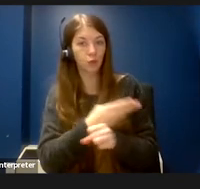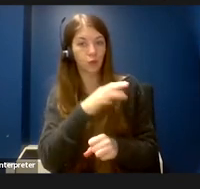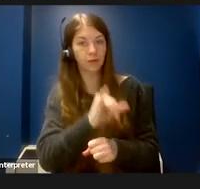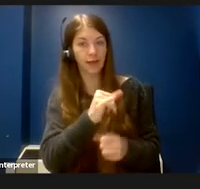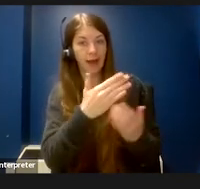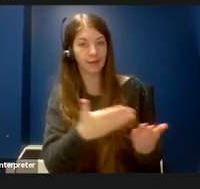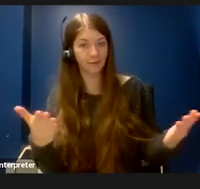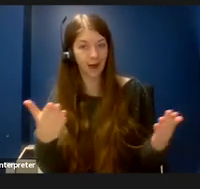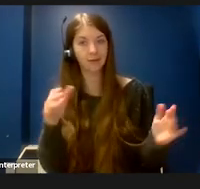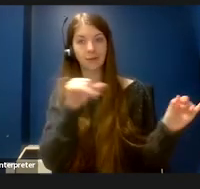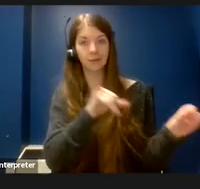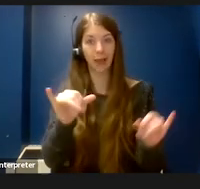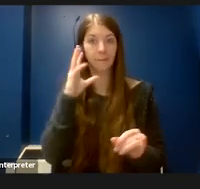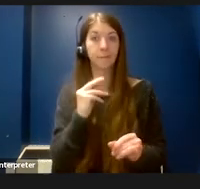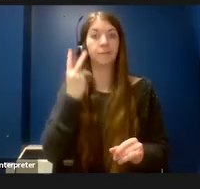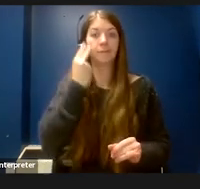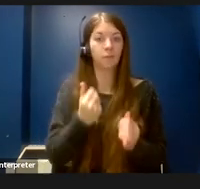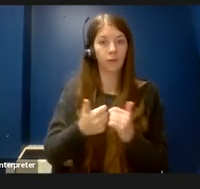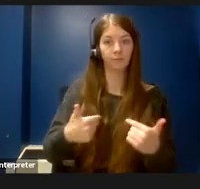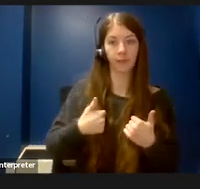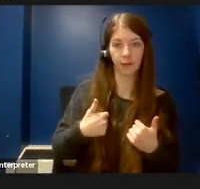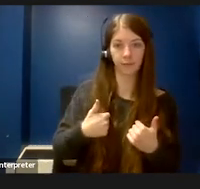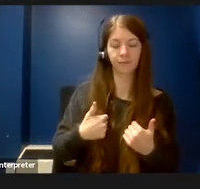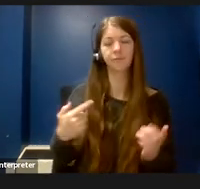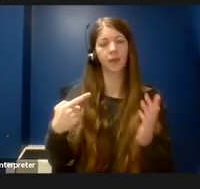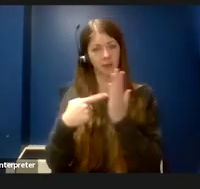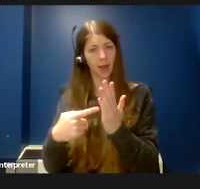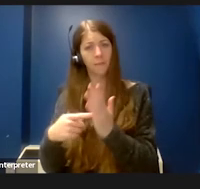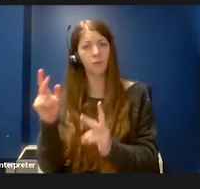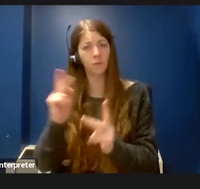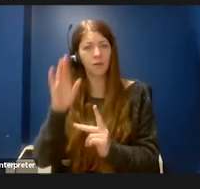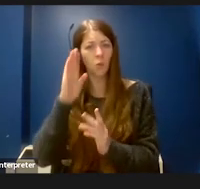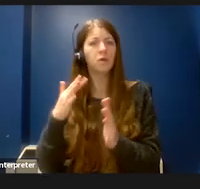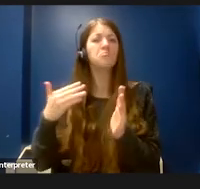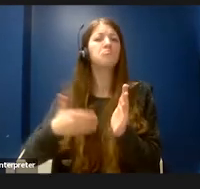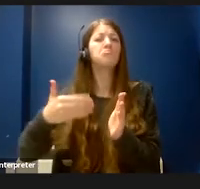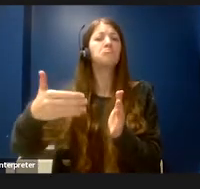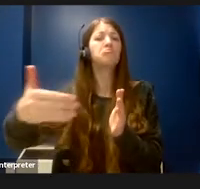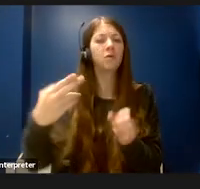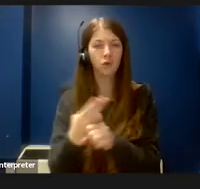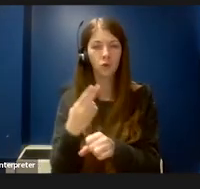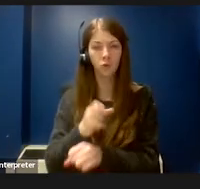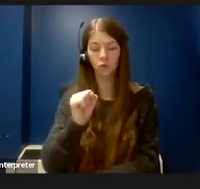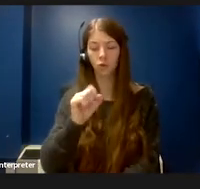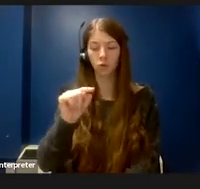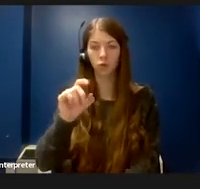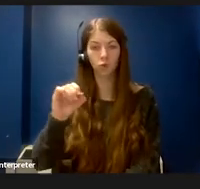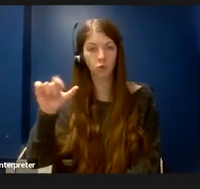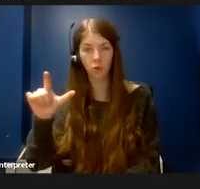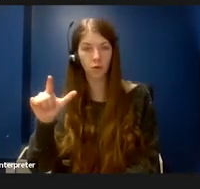that I am. For example, most people use the stool on occasion, probably not every day. I,